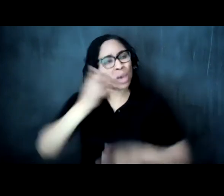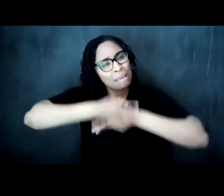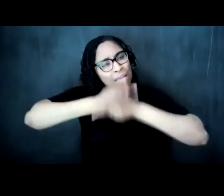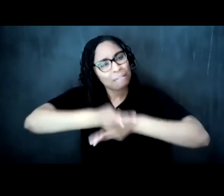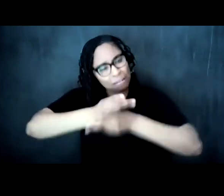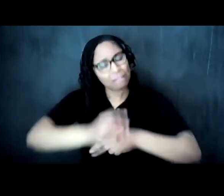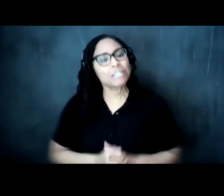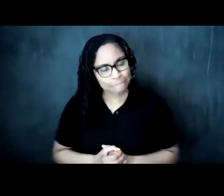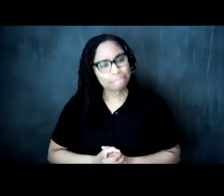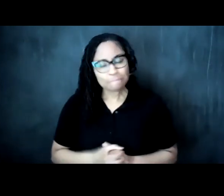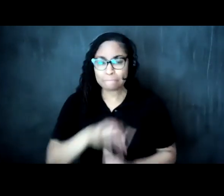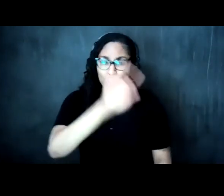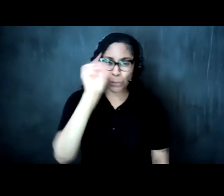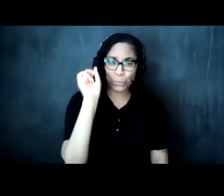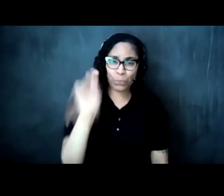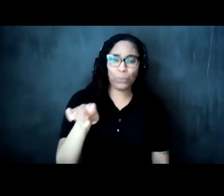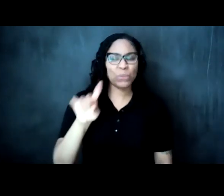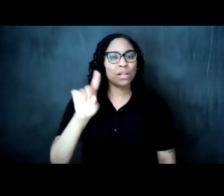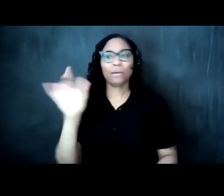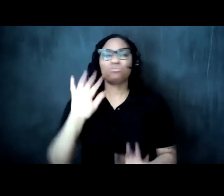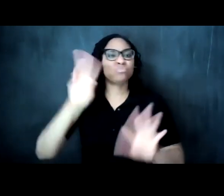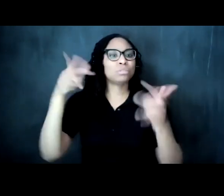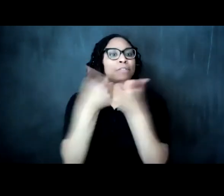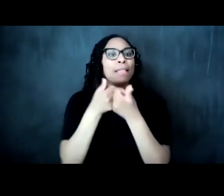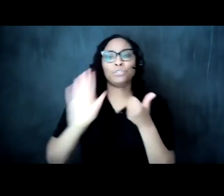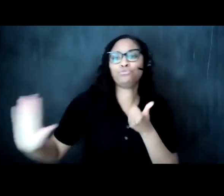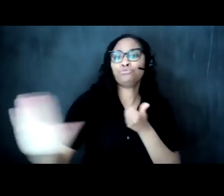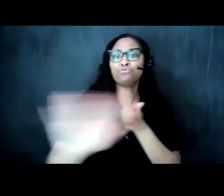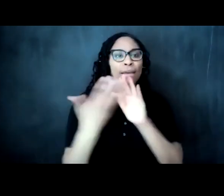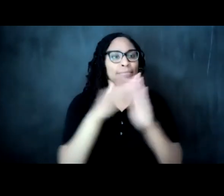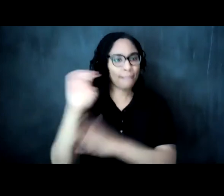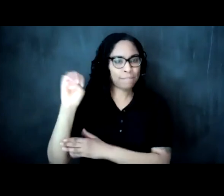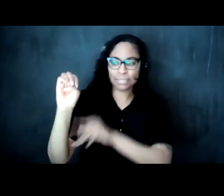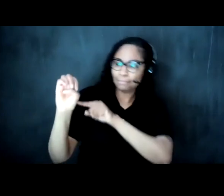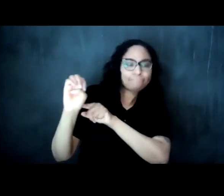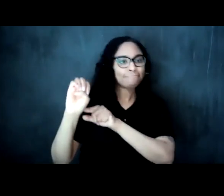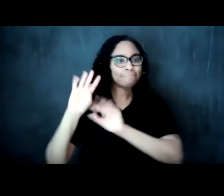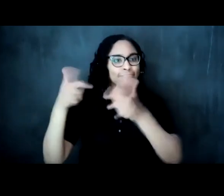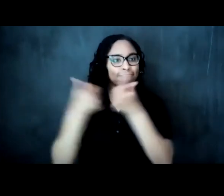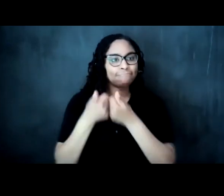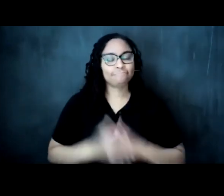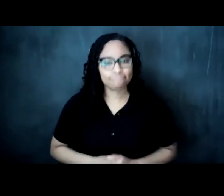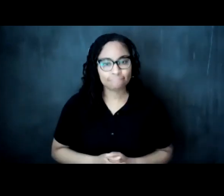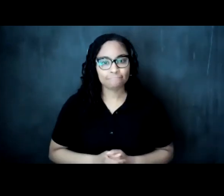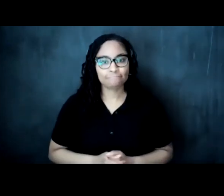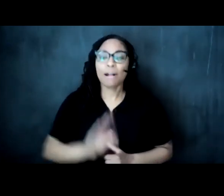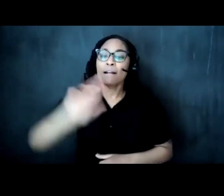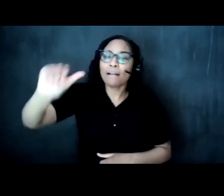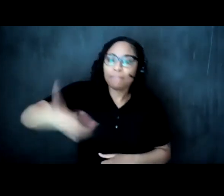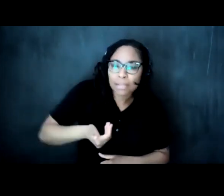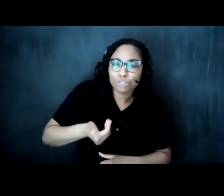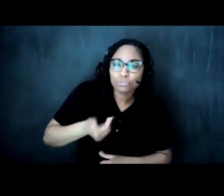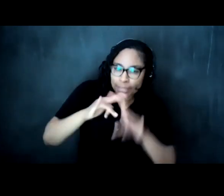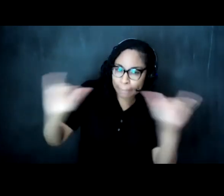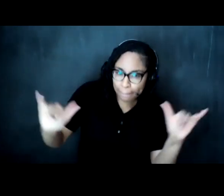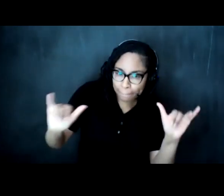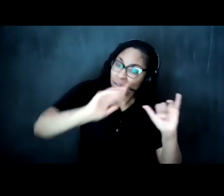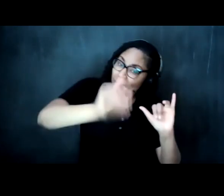that question as a type of challenge and and an invitation right with the recognition of